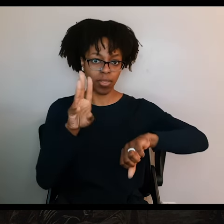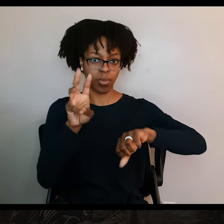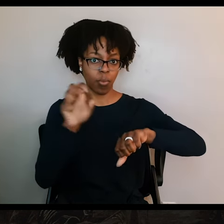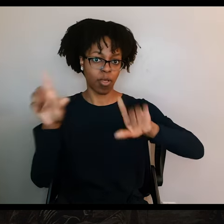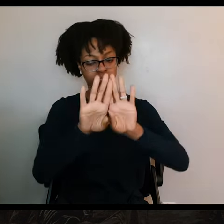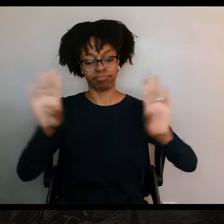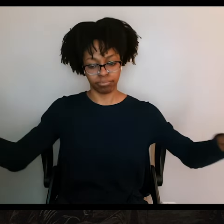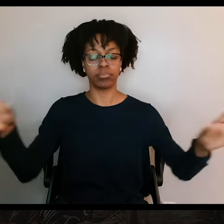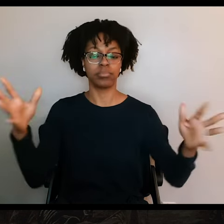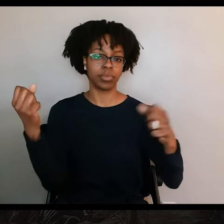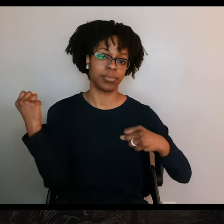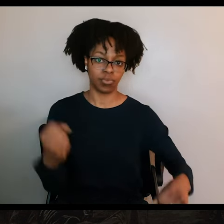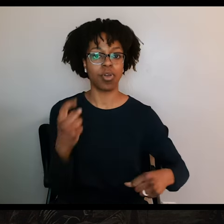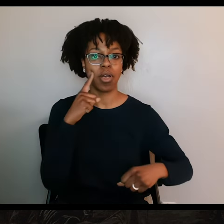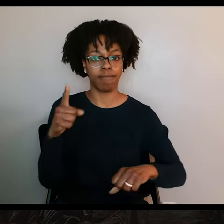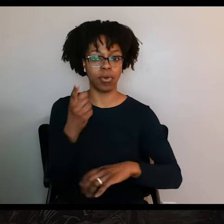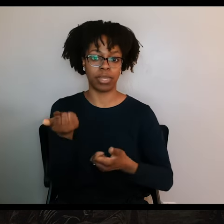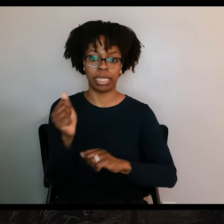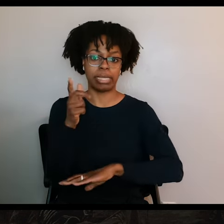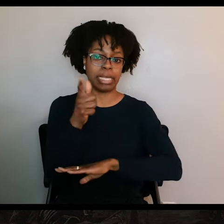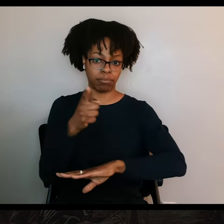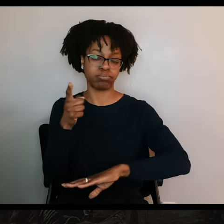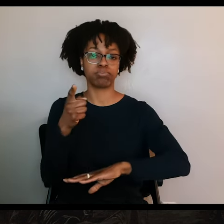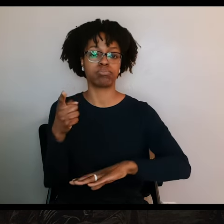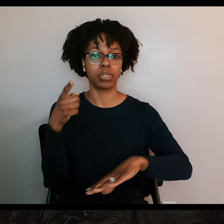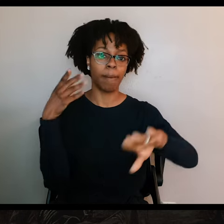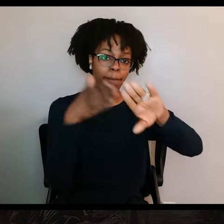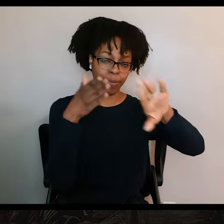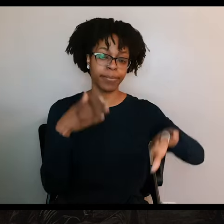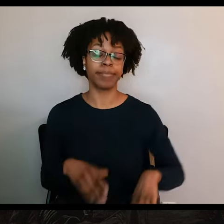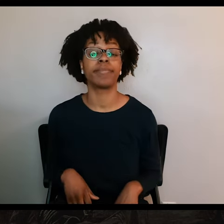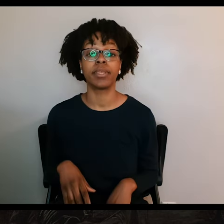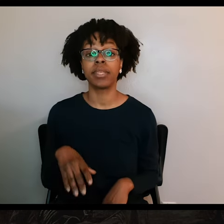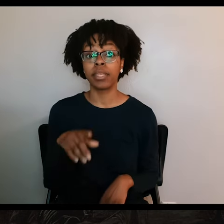to withstand a cannon attack. While all of that was going on, Santa Anna marched his army